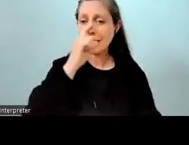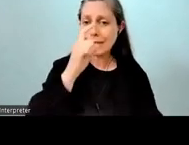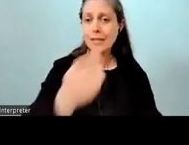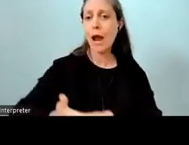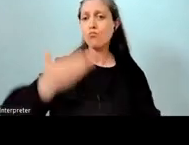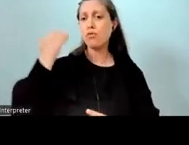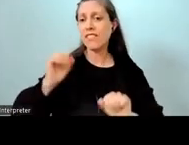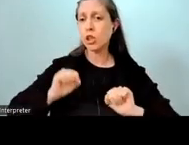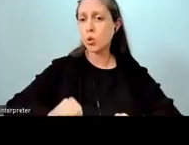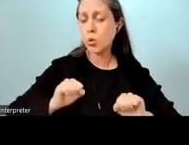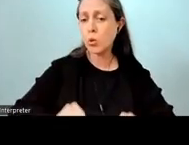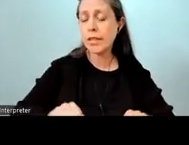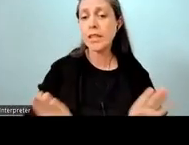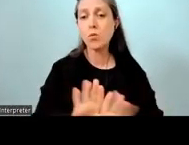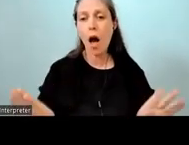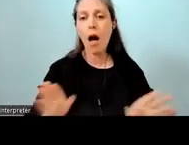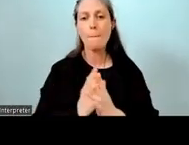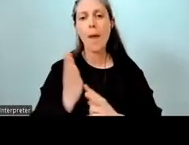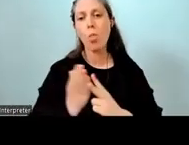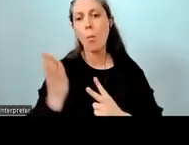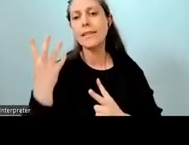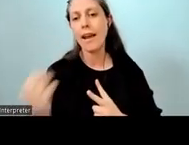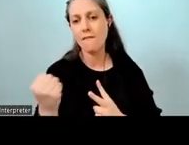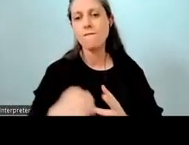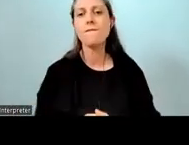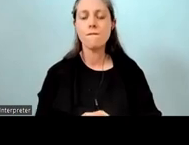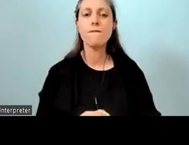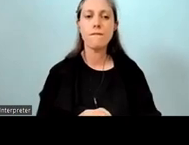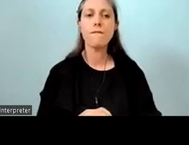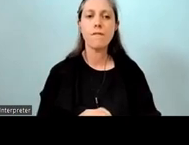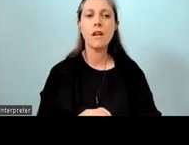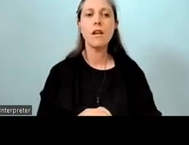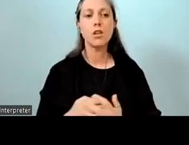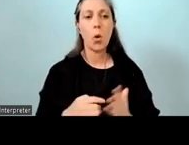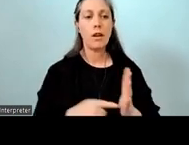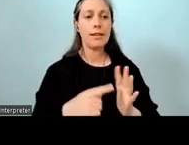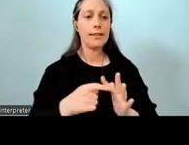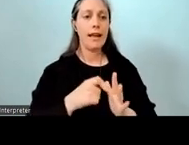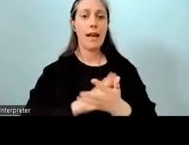so we could sort out that whole pathway for them. And then also, our kāhui ako was really important to us